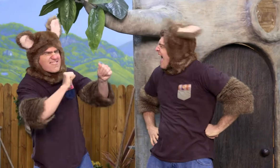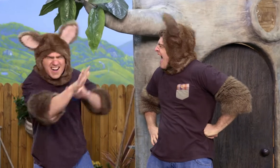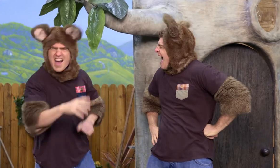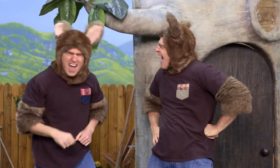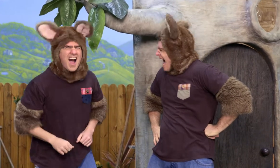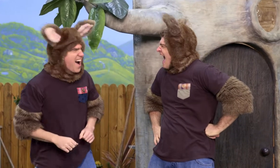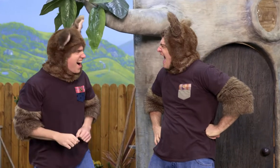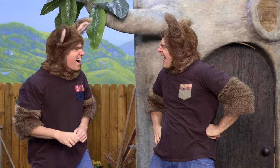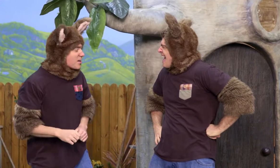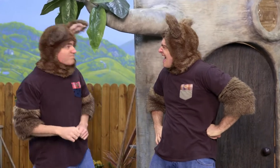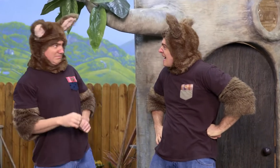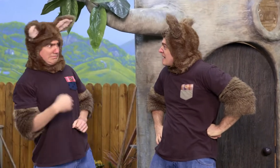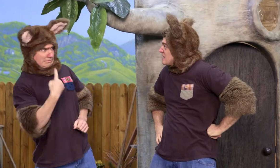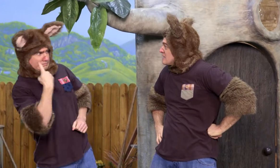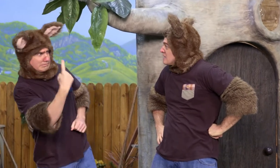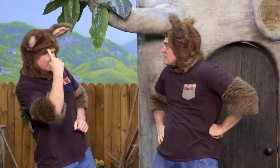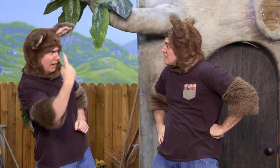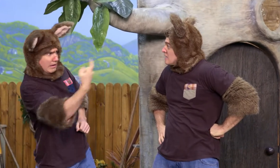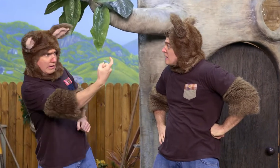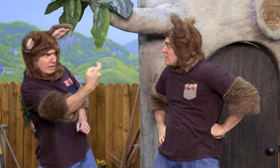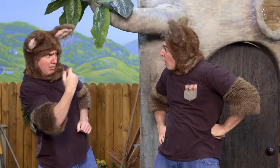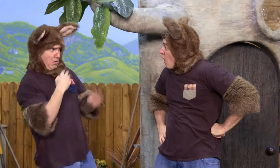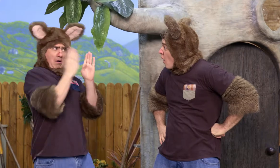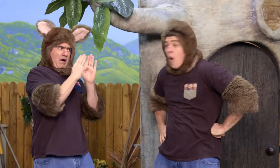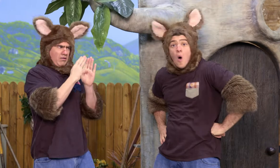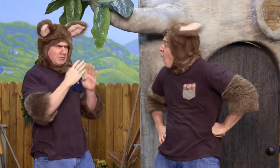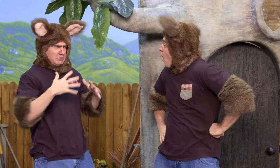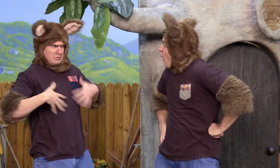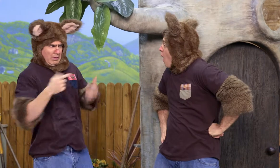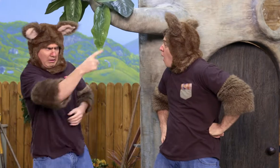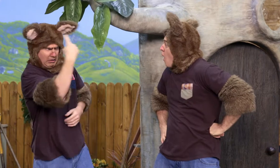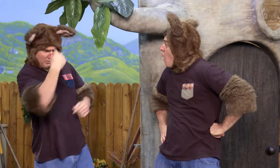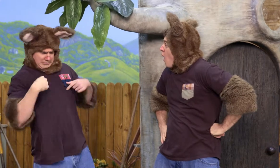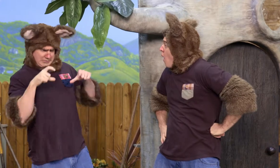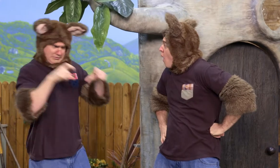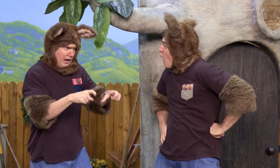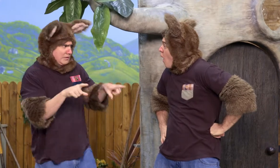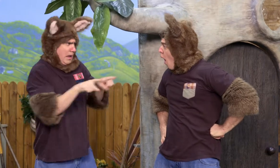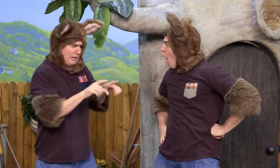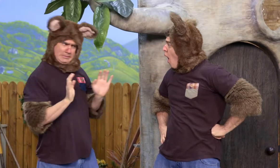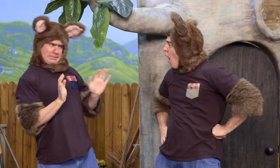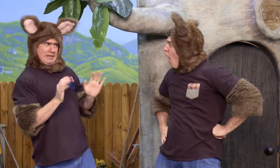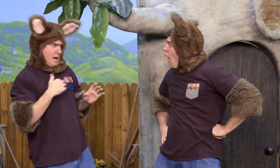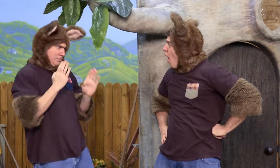It's such a great tree. But then I saw that Sally was walking past and I didn't want her to think that I was going to live here too,